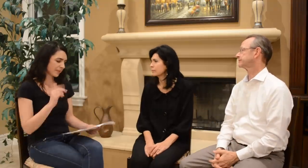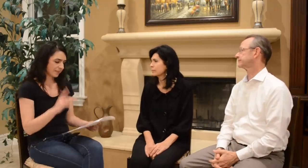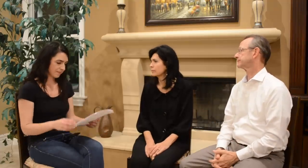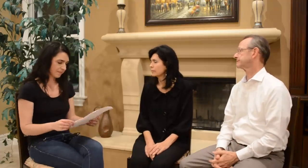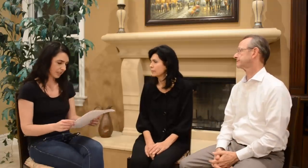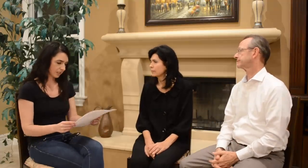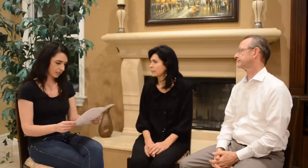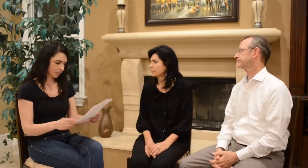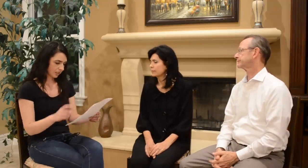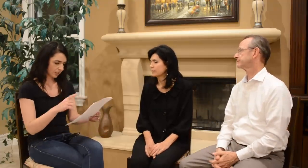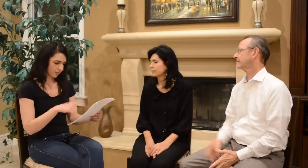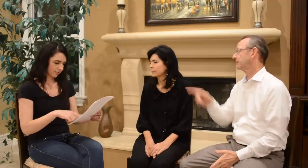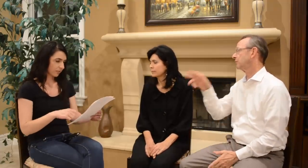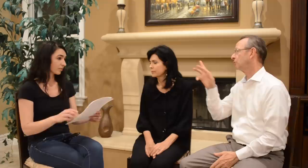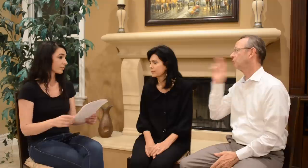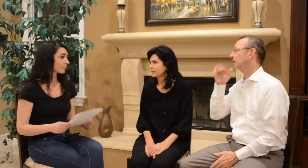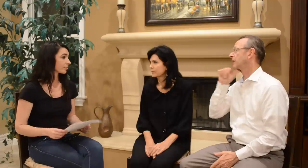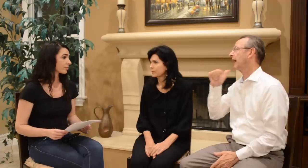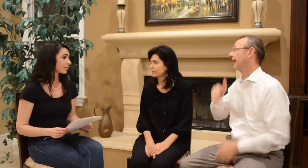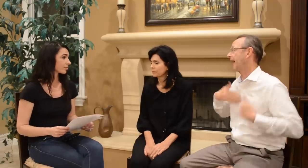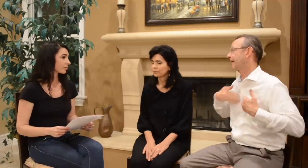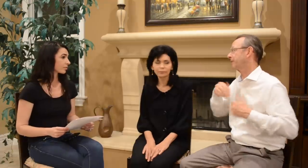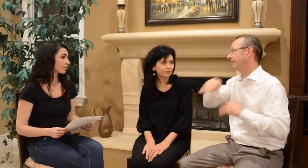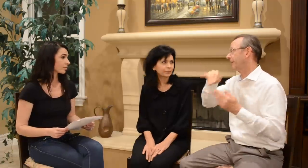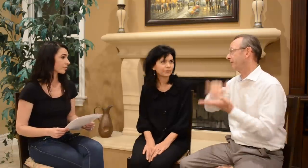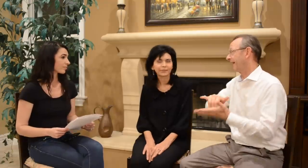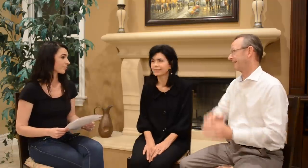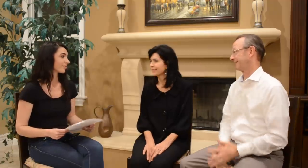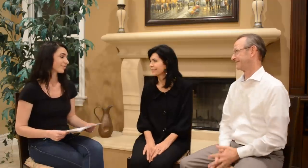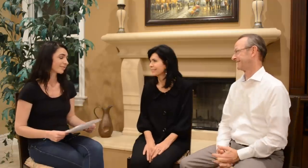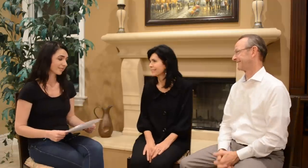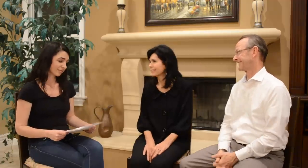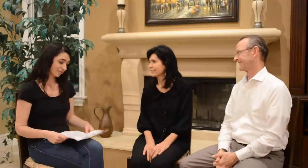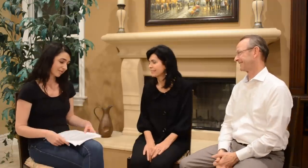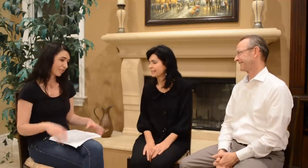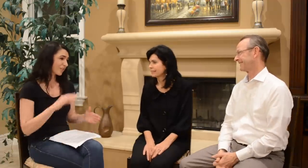Ok... You were not happy about that.